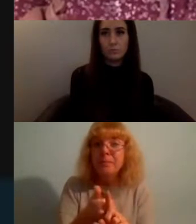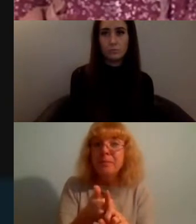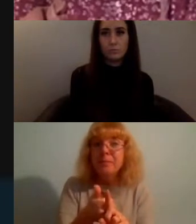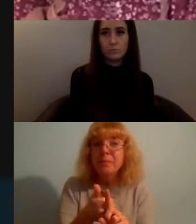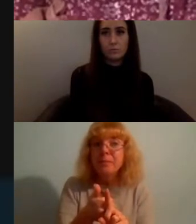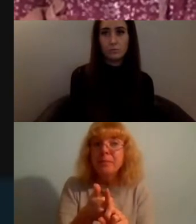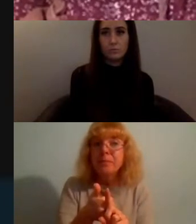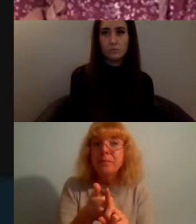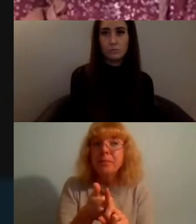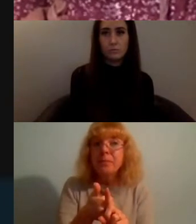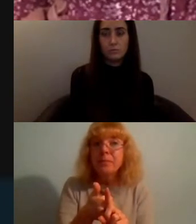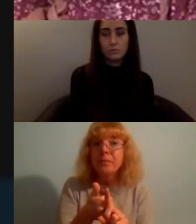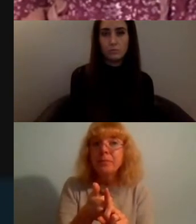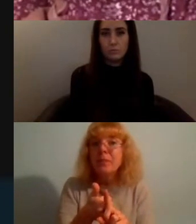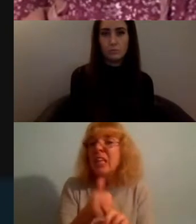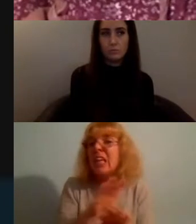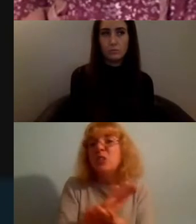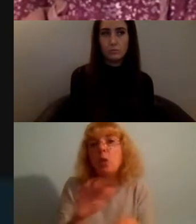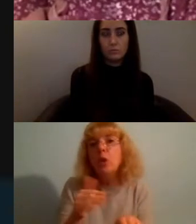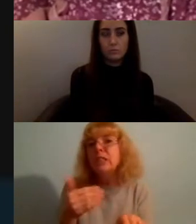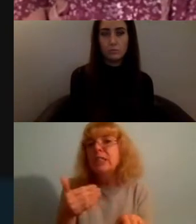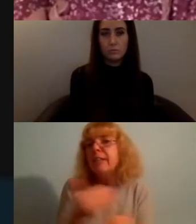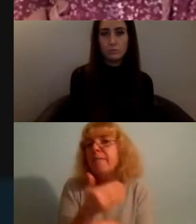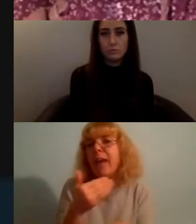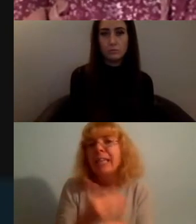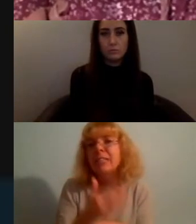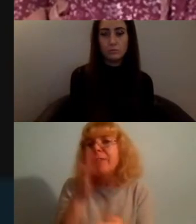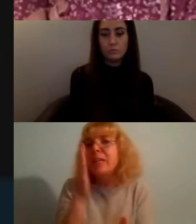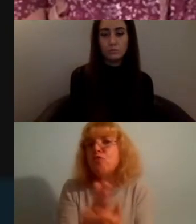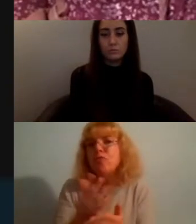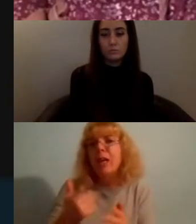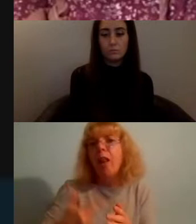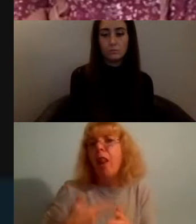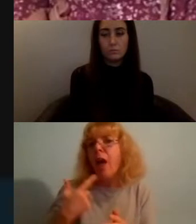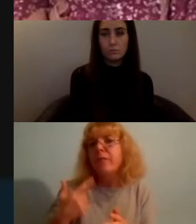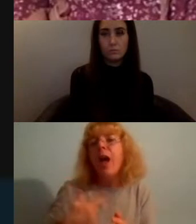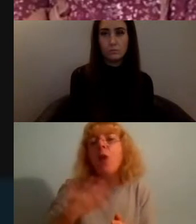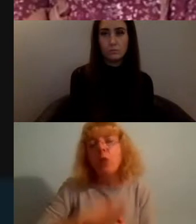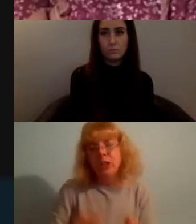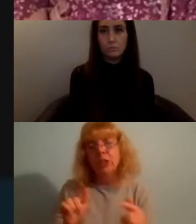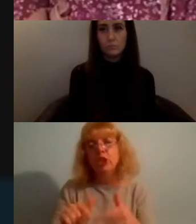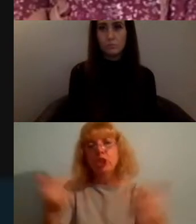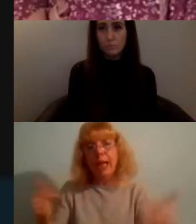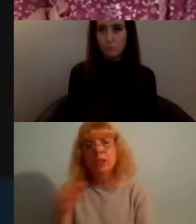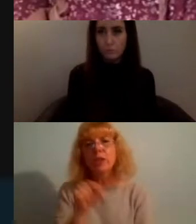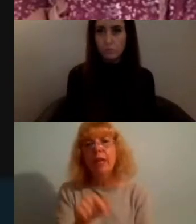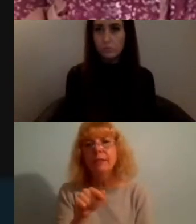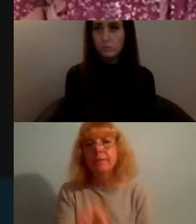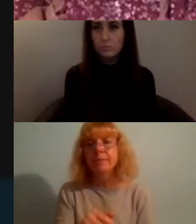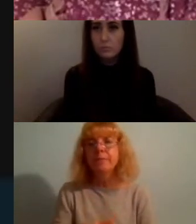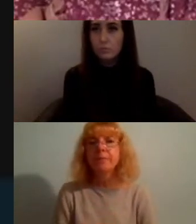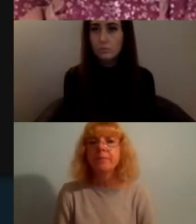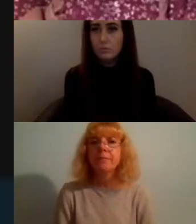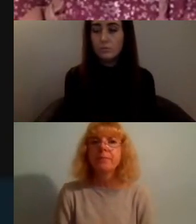supposedly not as effective as in real life activism and in many ways there is